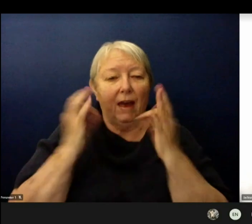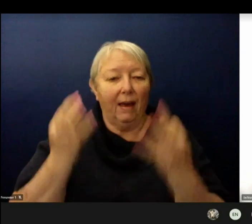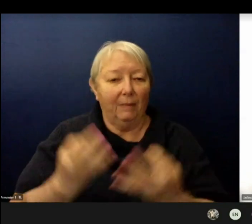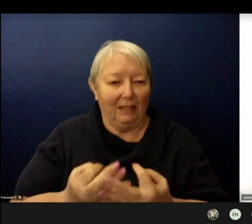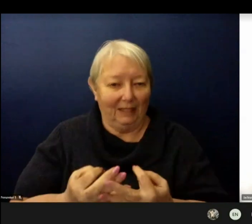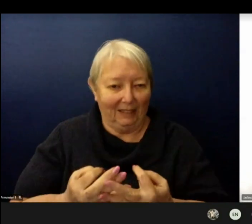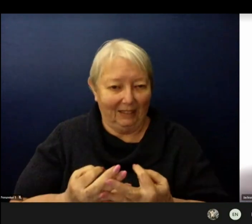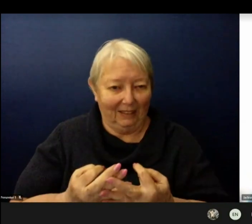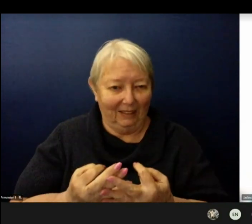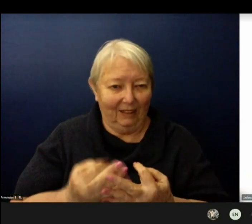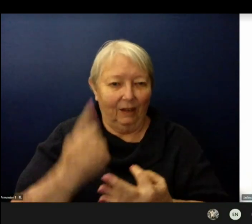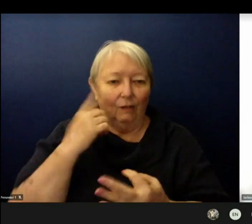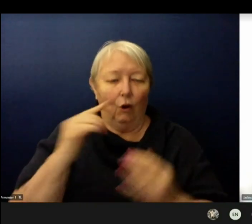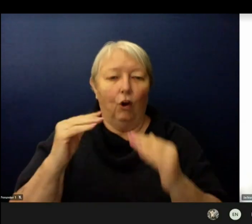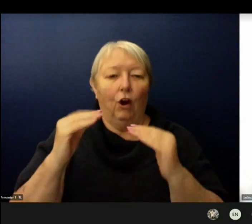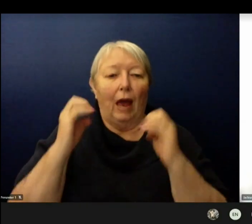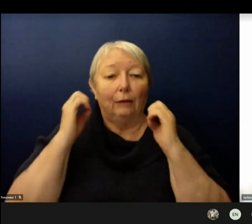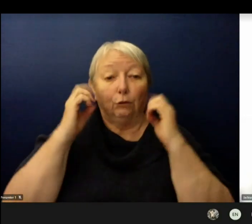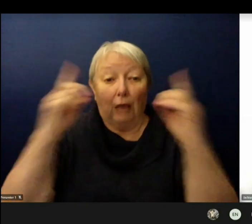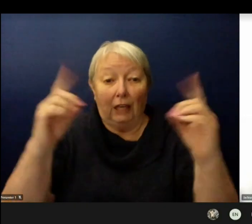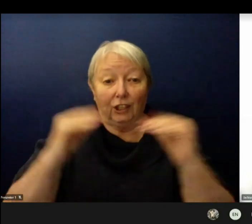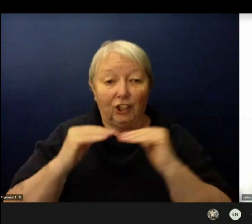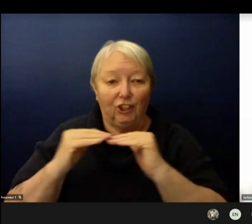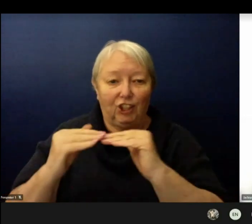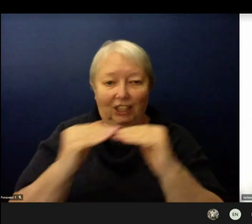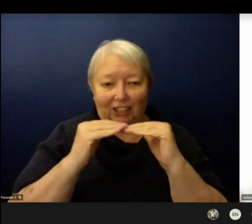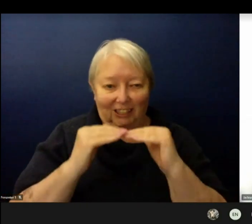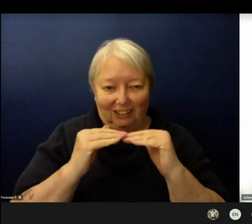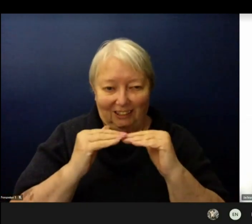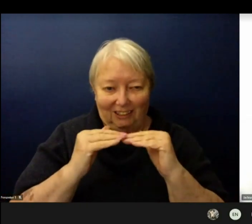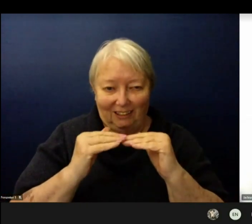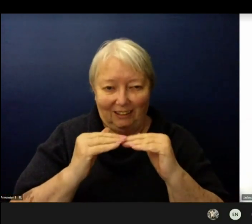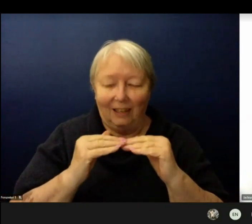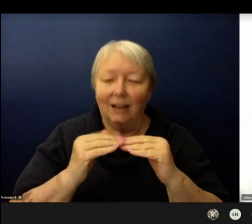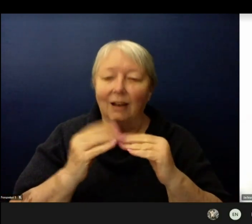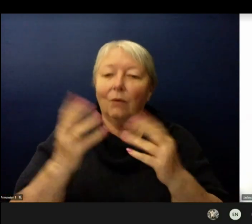We're excited to bring back our students. And when our students do come back the students that do